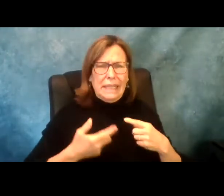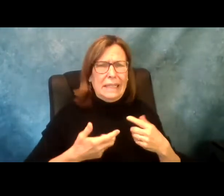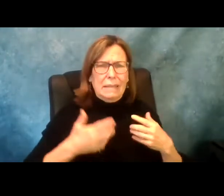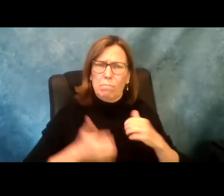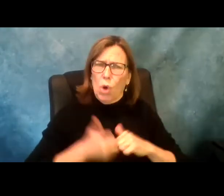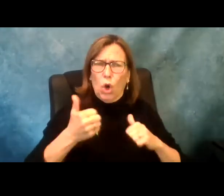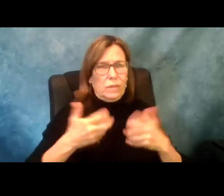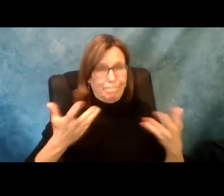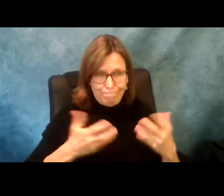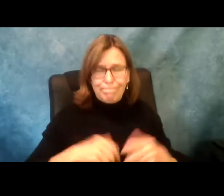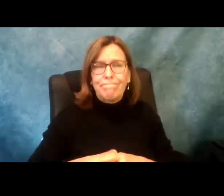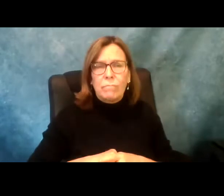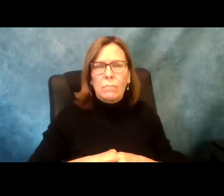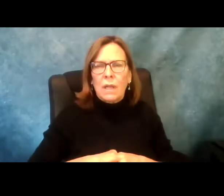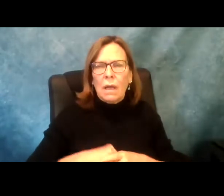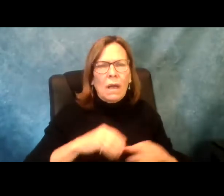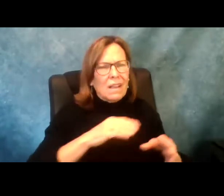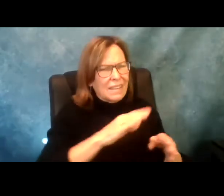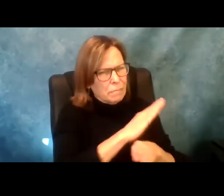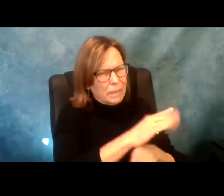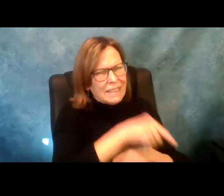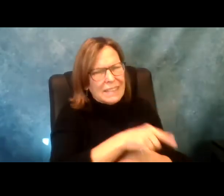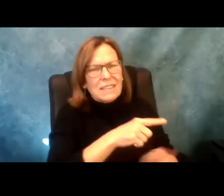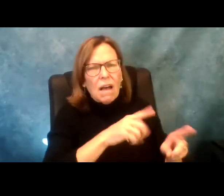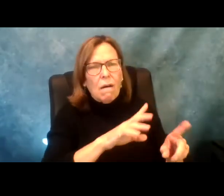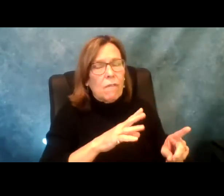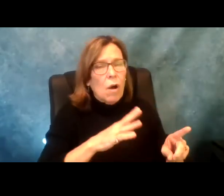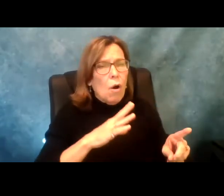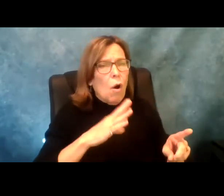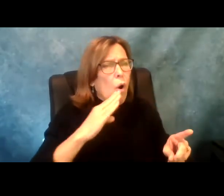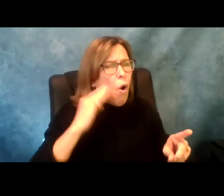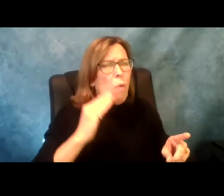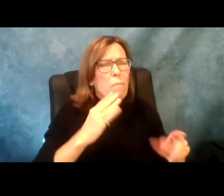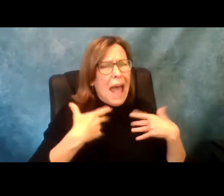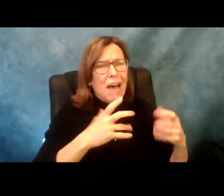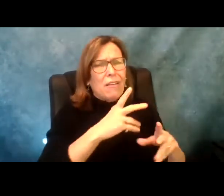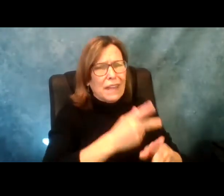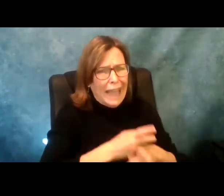things that stick with me and really impact me emotionally.